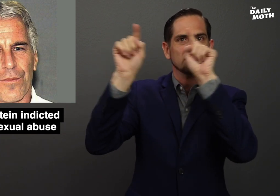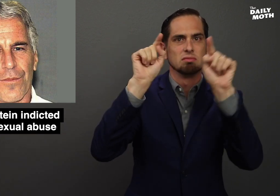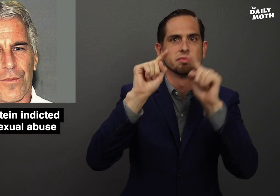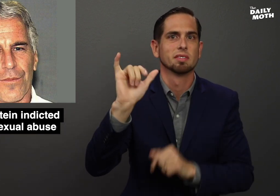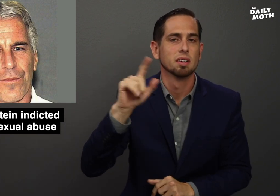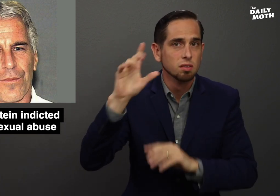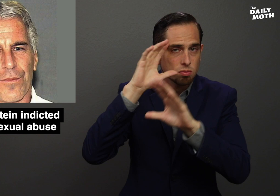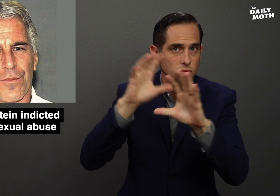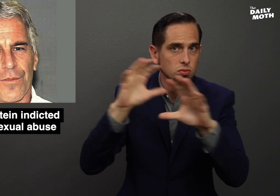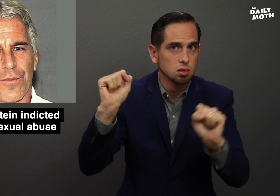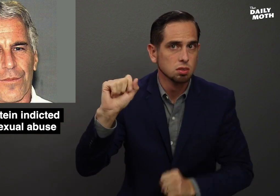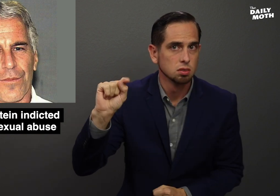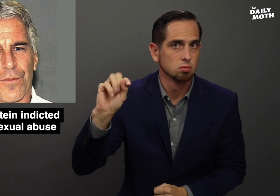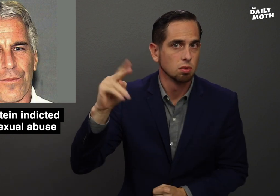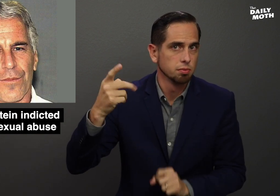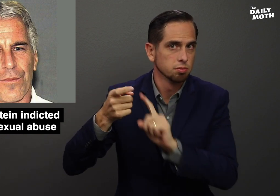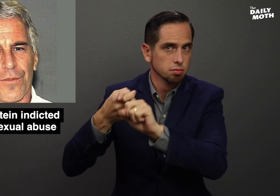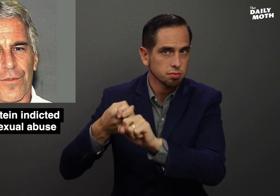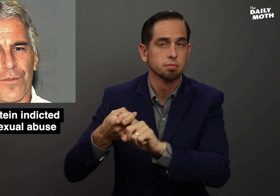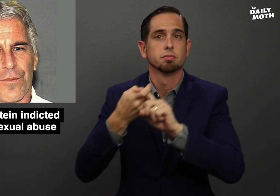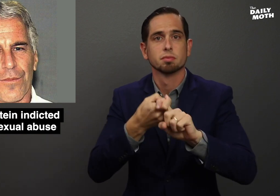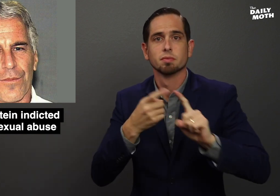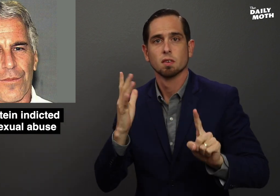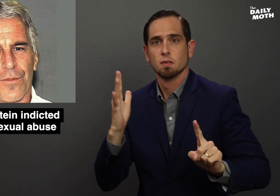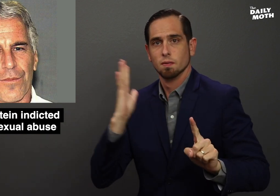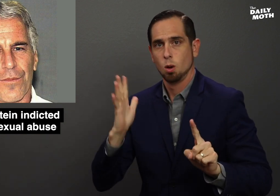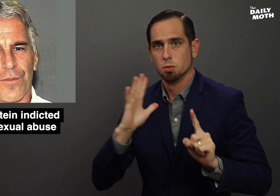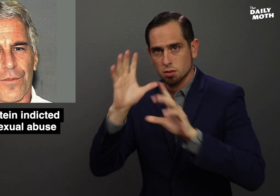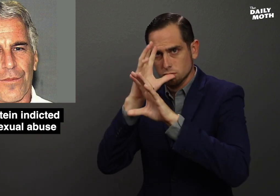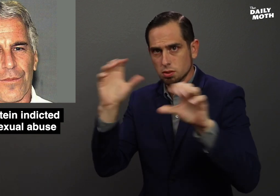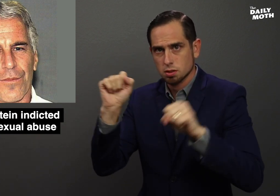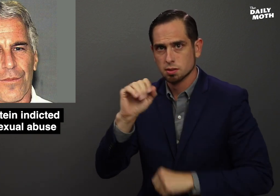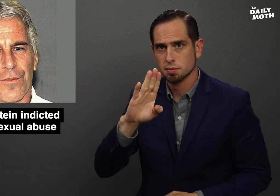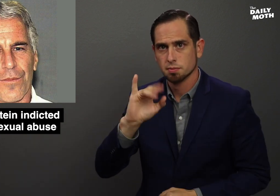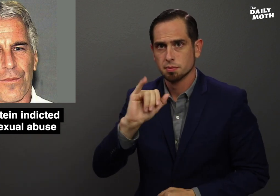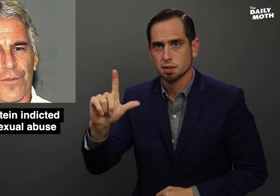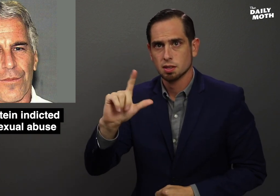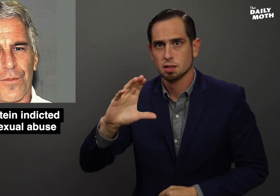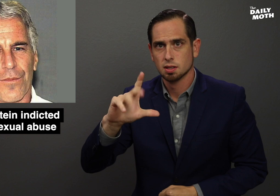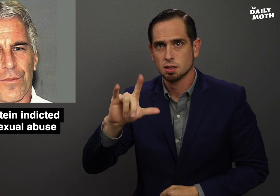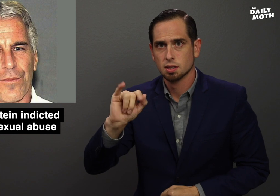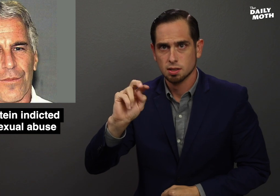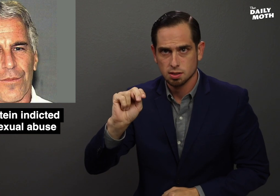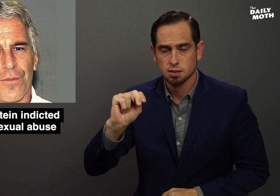places, such as President Trump, former president Bill Clinton,